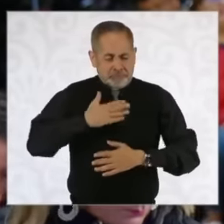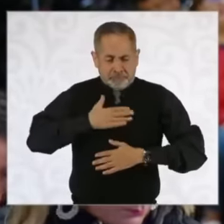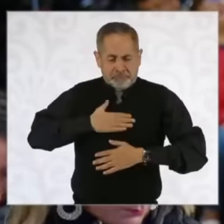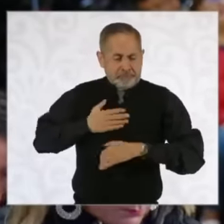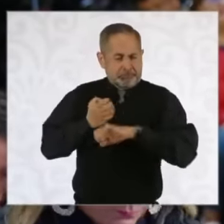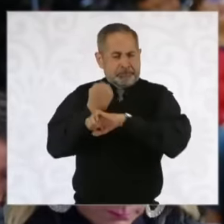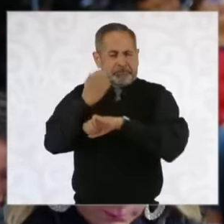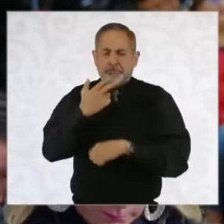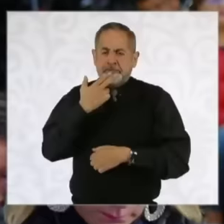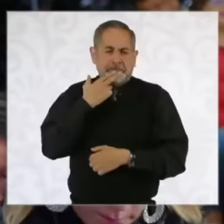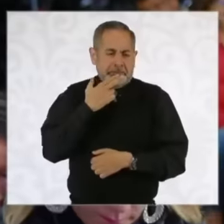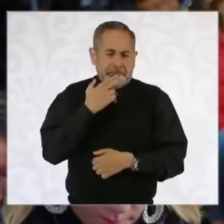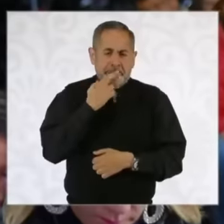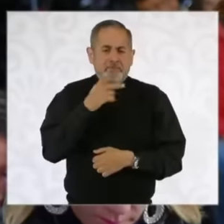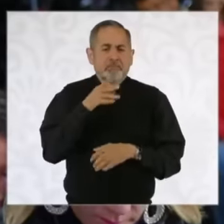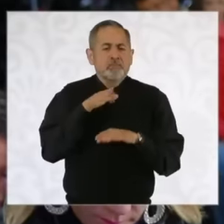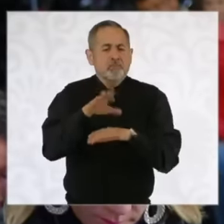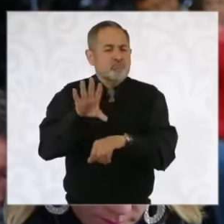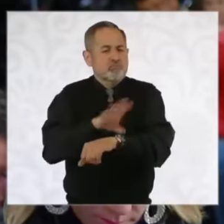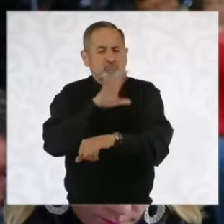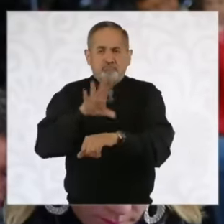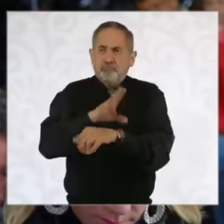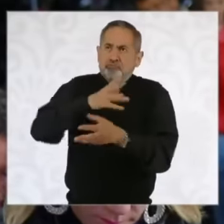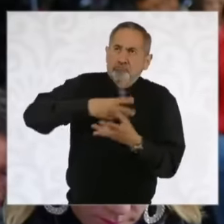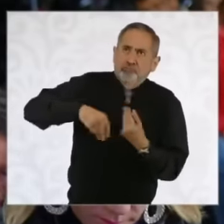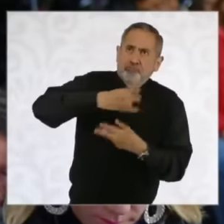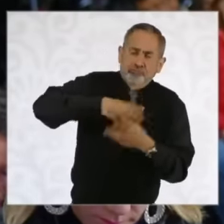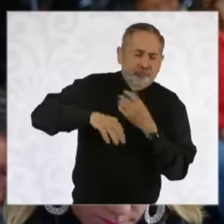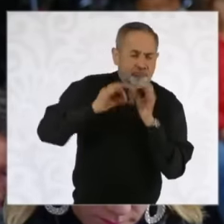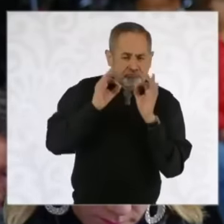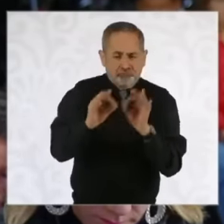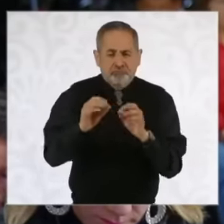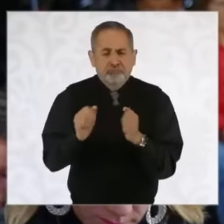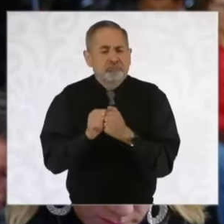in the issue of renewable energies, the issue that it also has with the broad availability